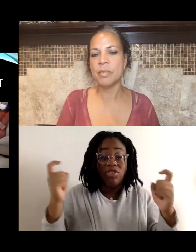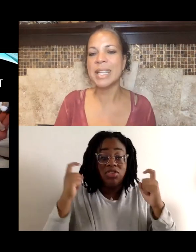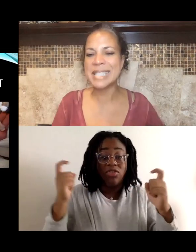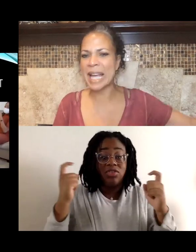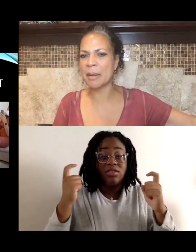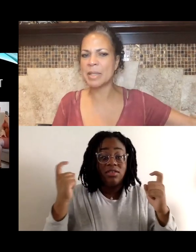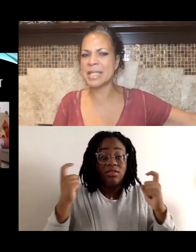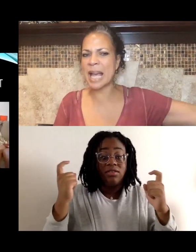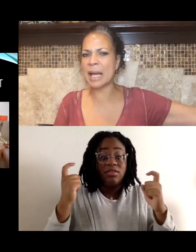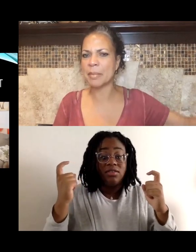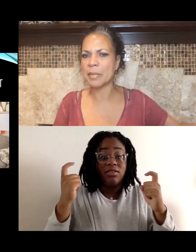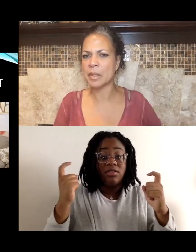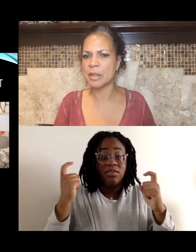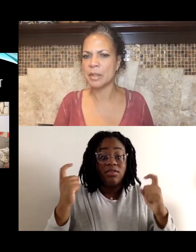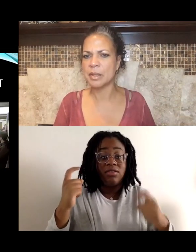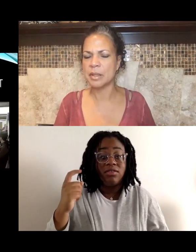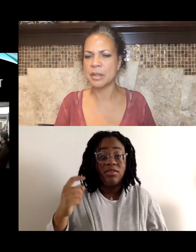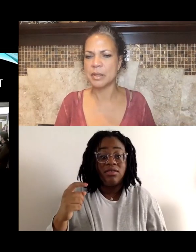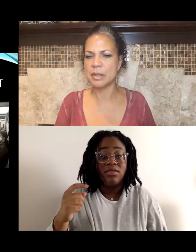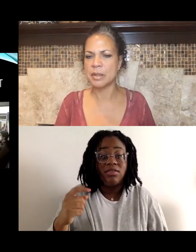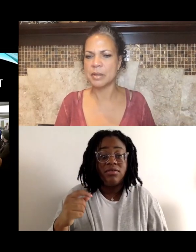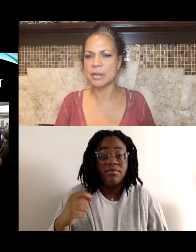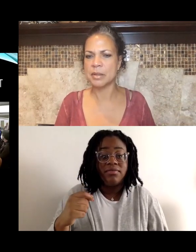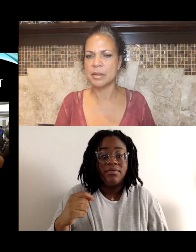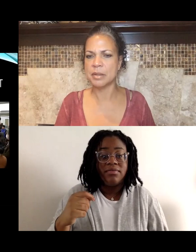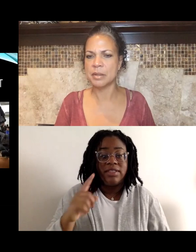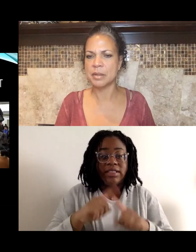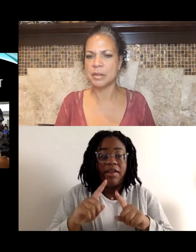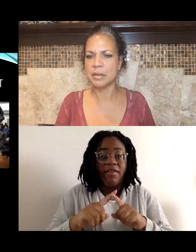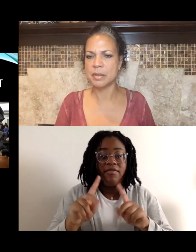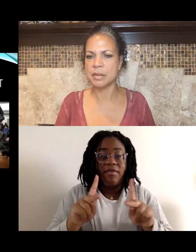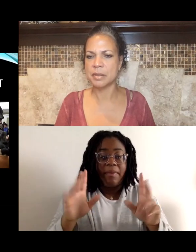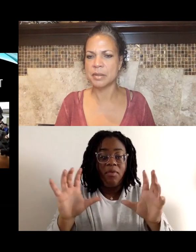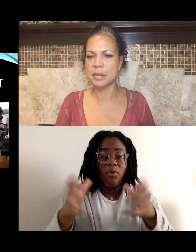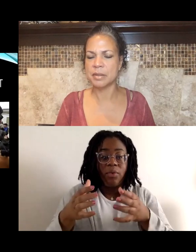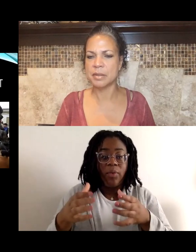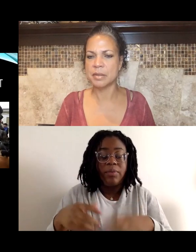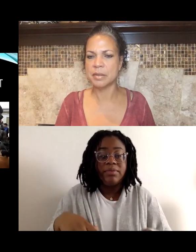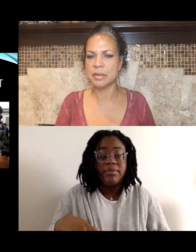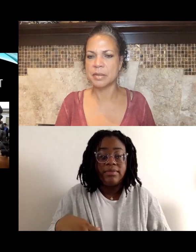Let's stop this (mumbles) (mumbles) (crowd) George Floyd